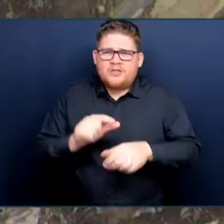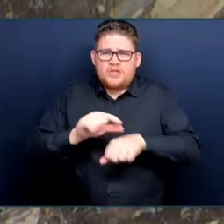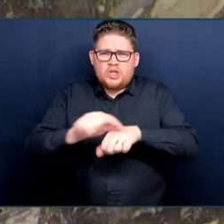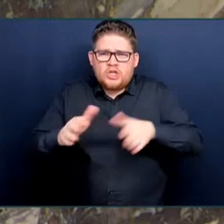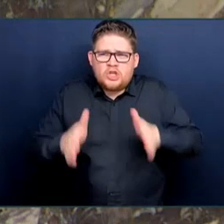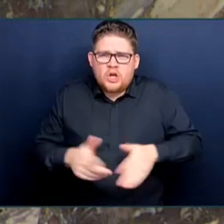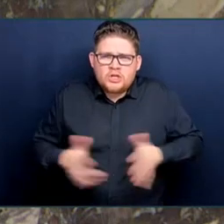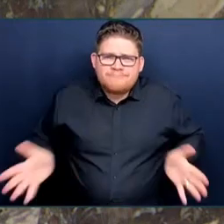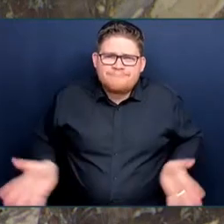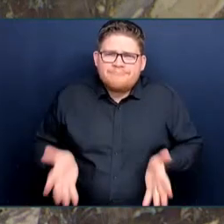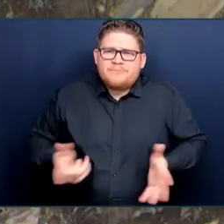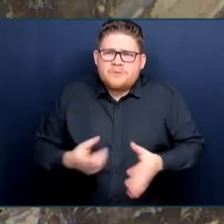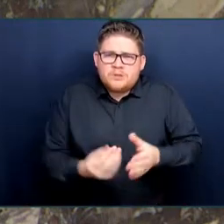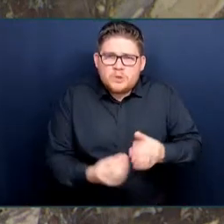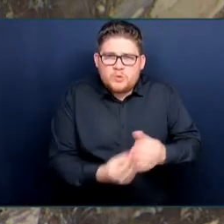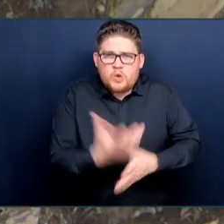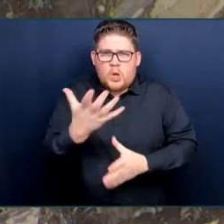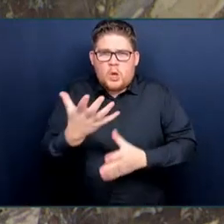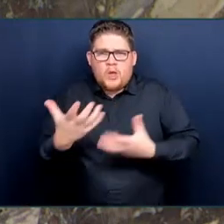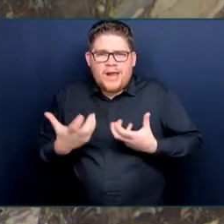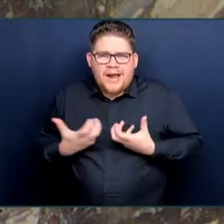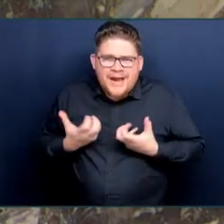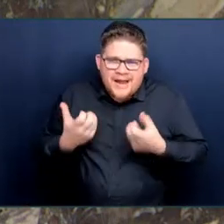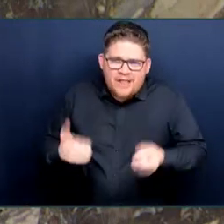as you are sure to put food on the table.